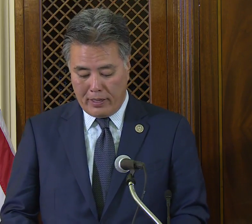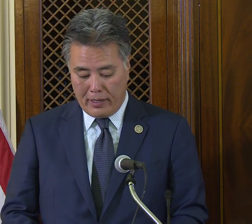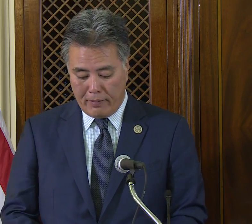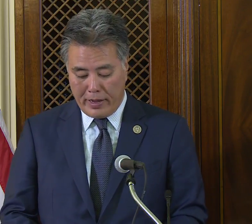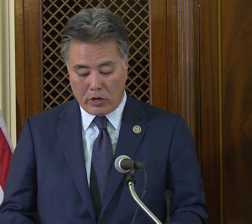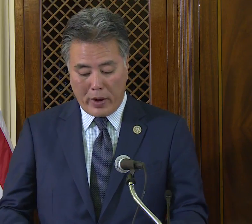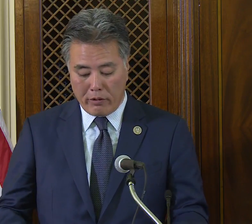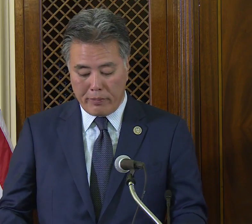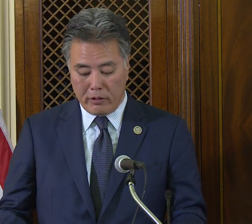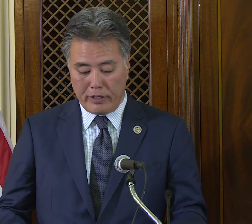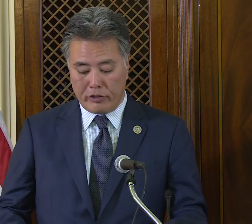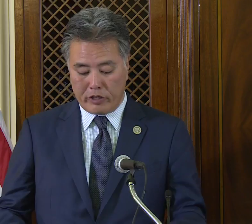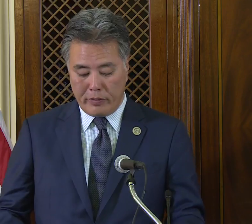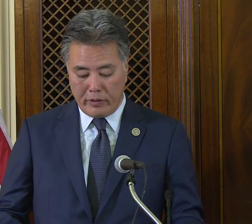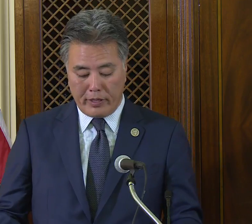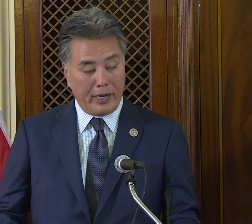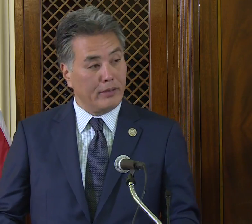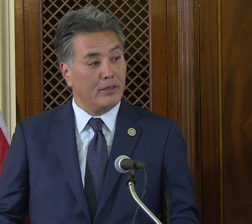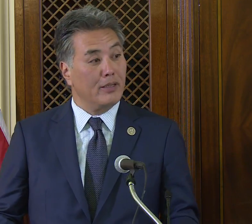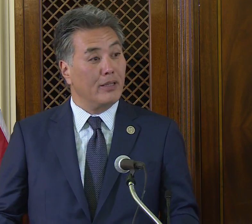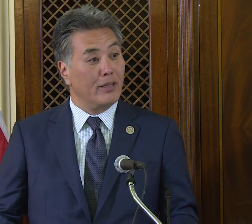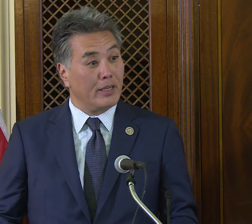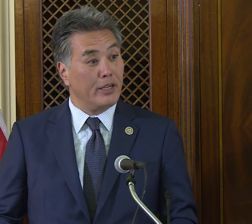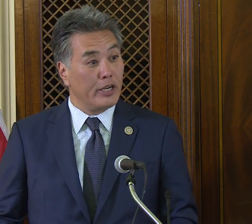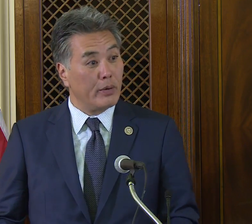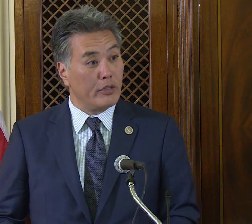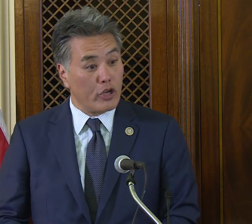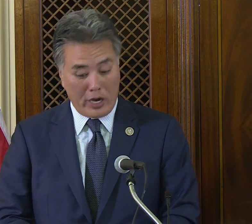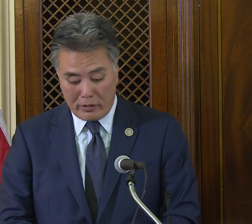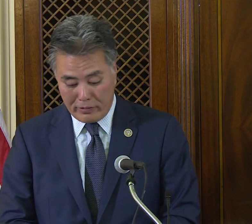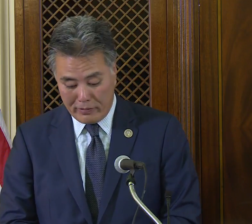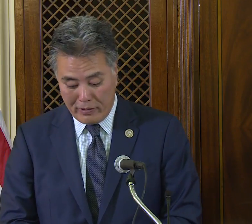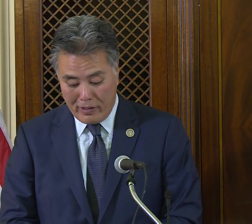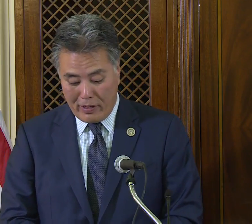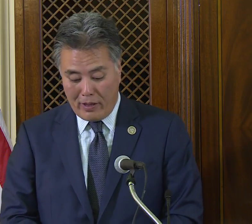a greater ability to communicate than a hearing child.